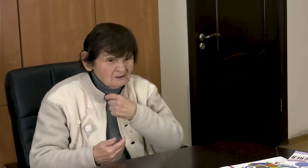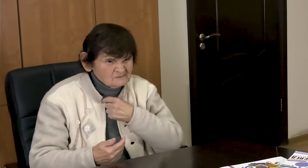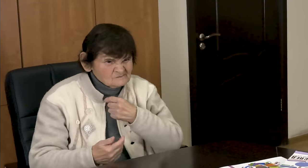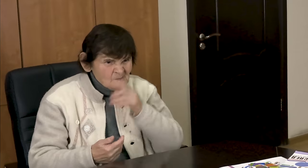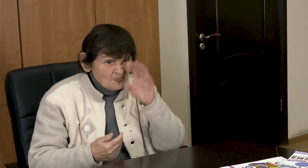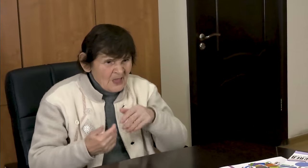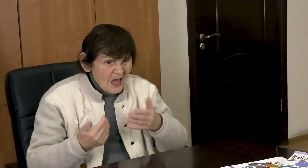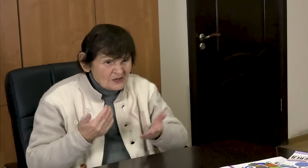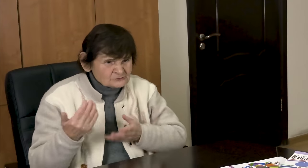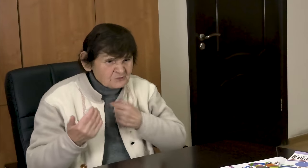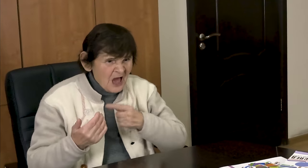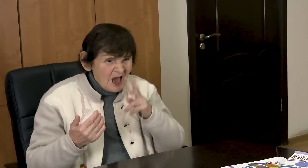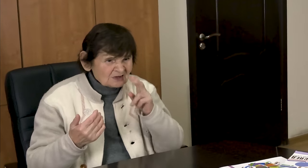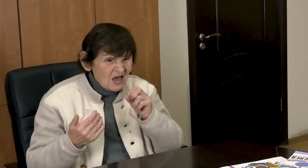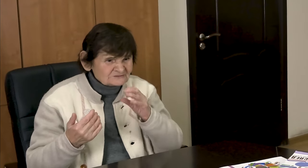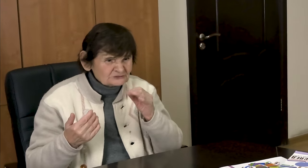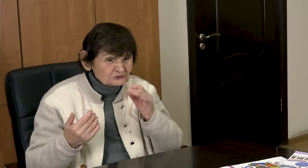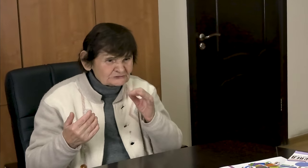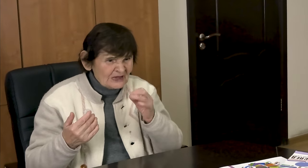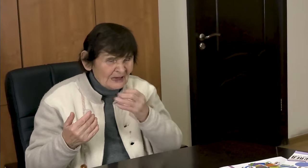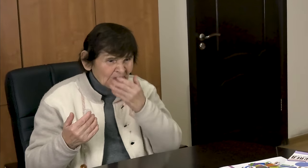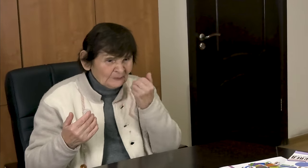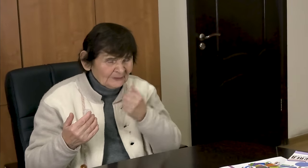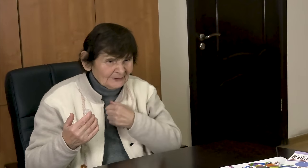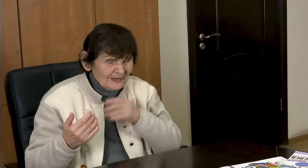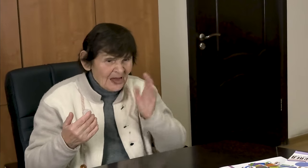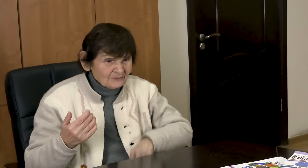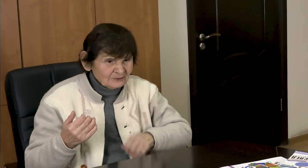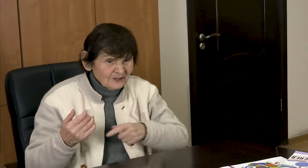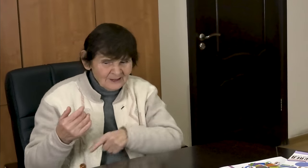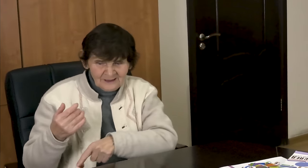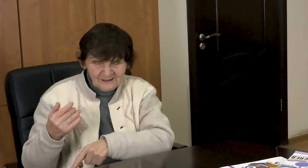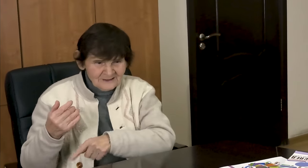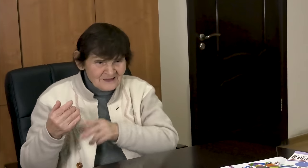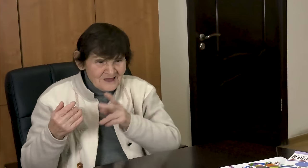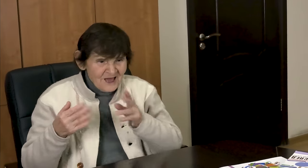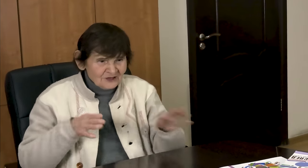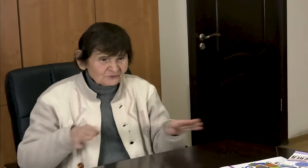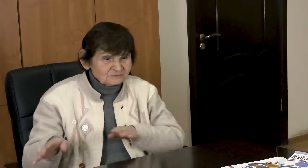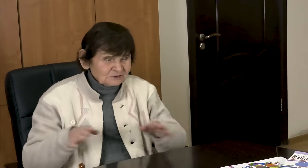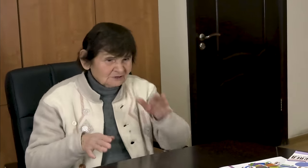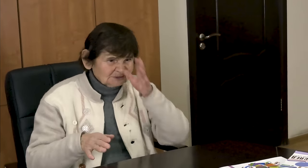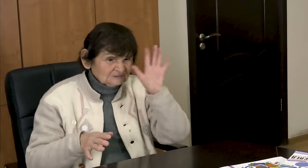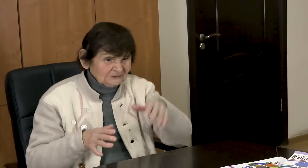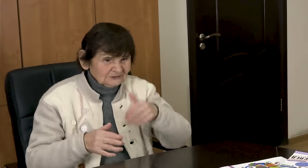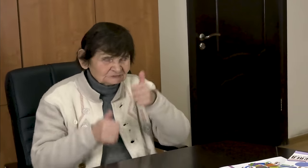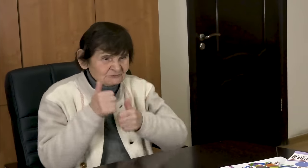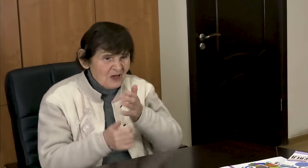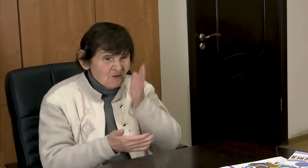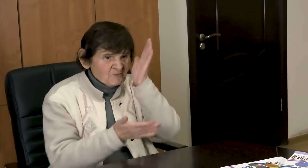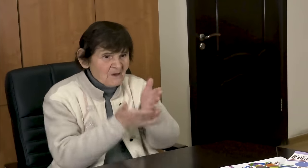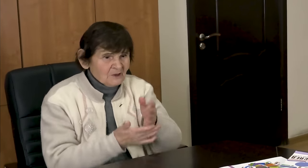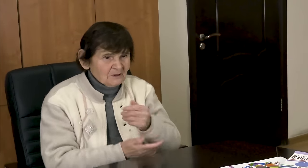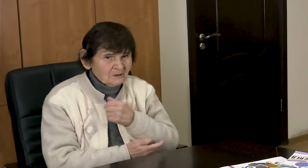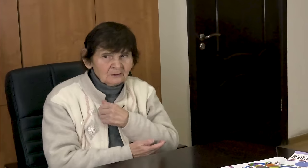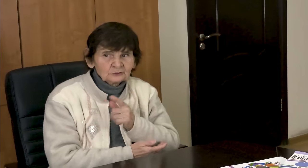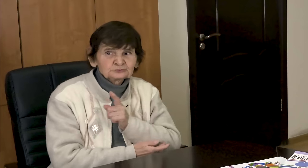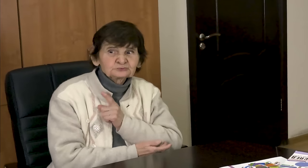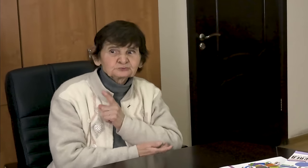I only had “skate” skis for competitions in the “classics”. I thought they would notice and kick me out.